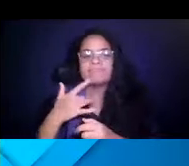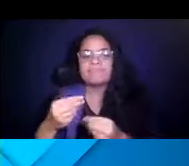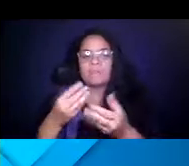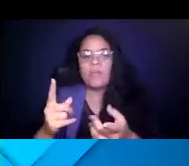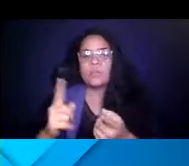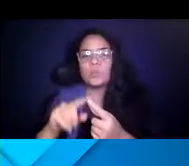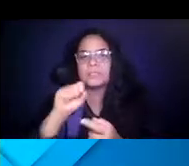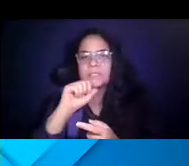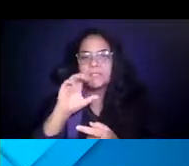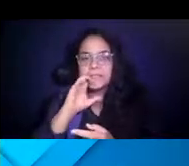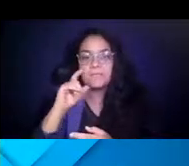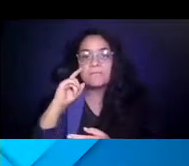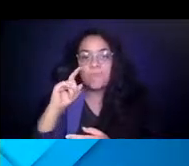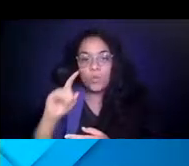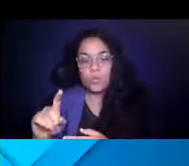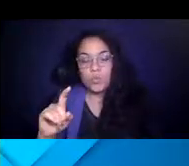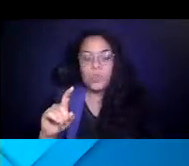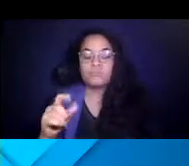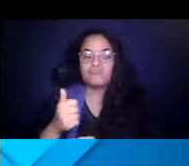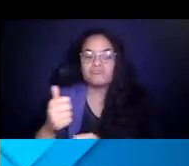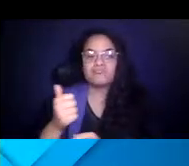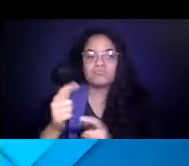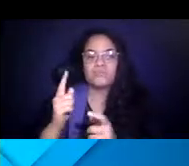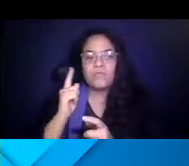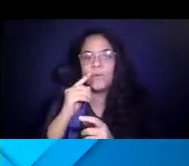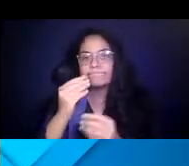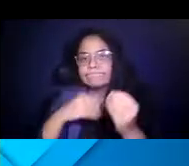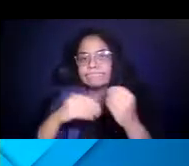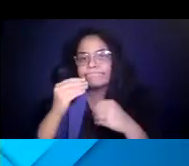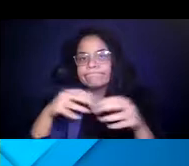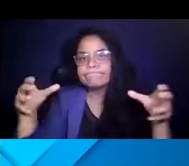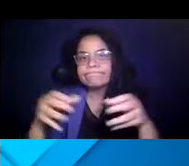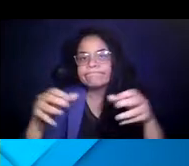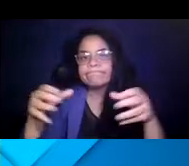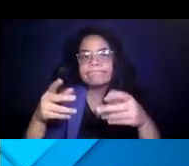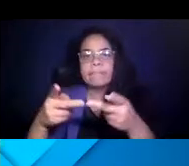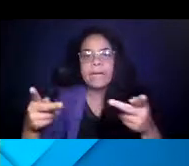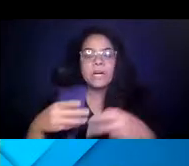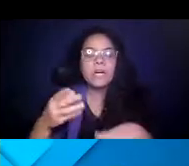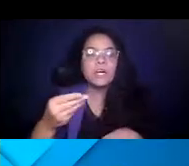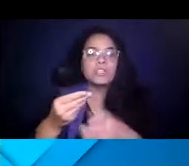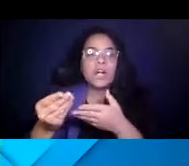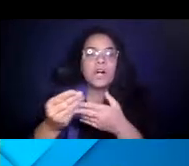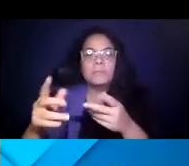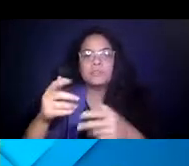for transportation to congregate meal sites, to 14:53:28 shopping trips, nonemergency medical.